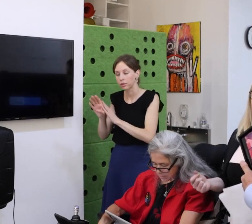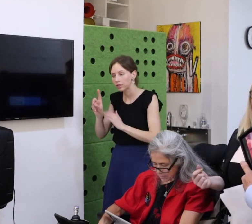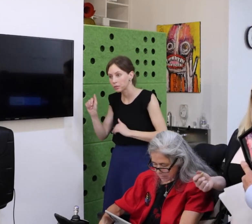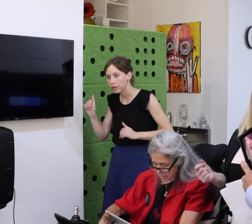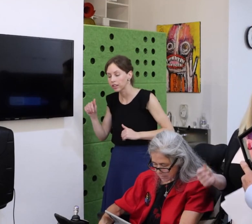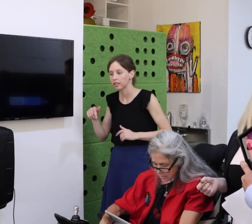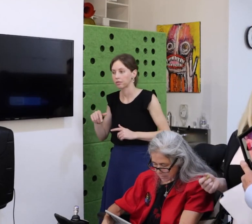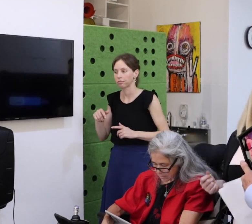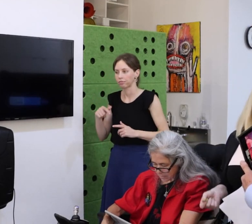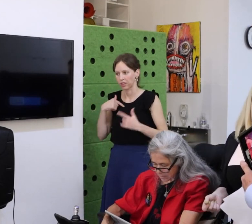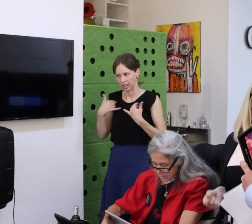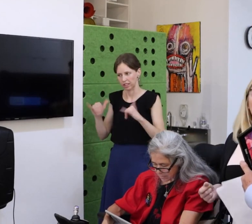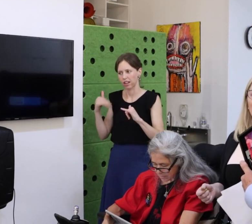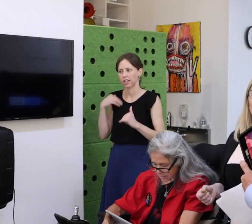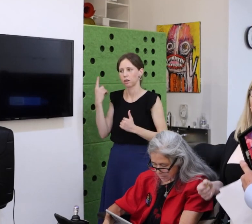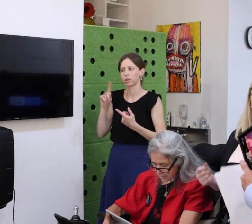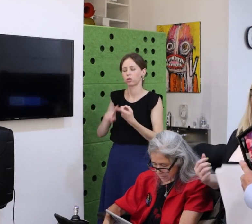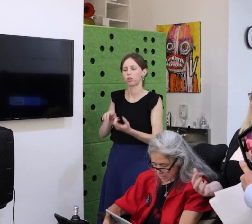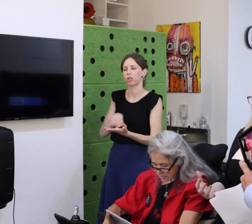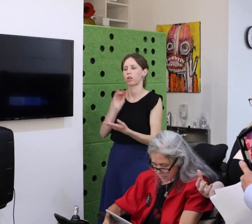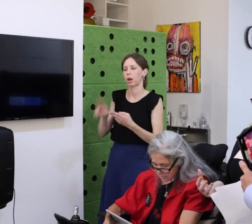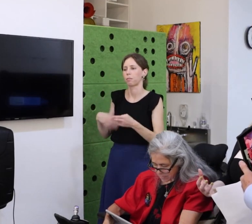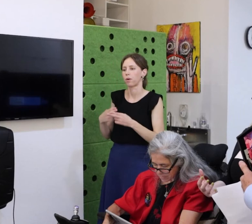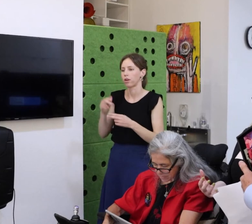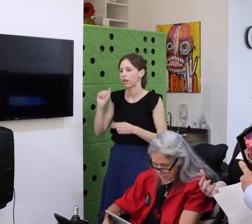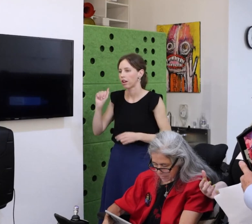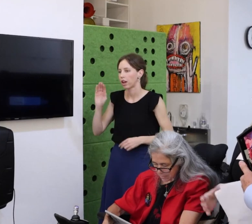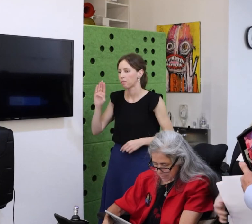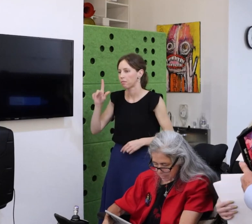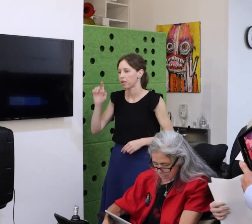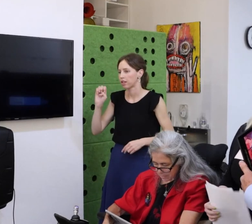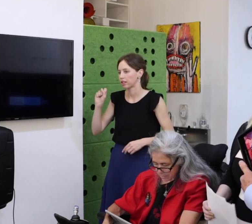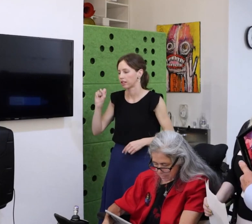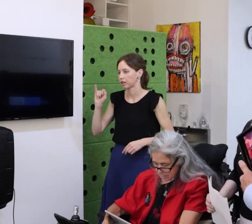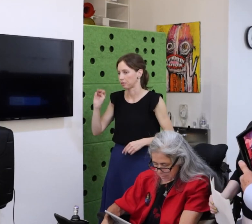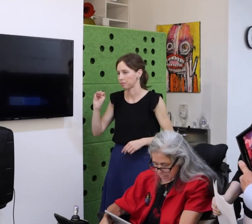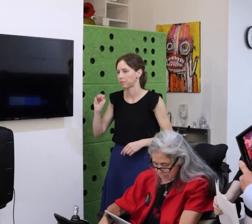internal processing. When I got around to listening to what he was saying he was